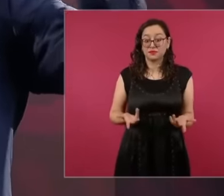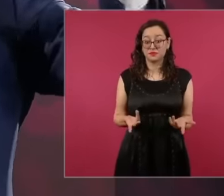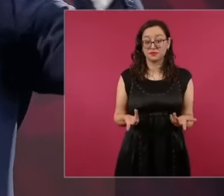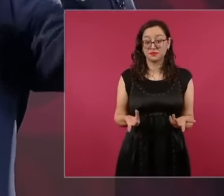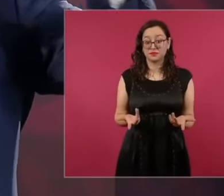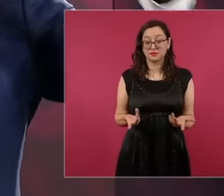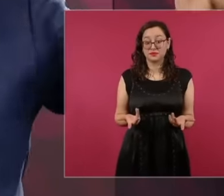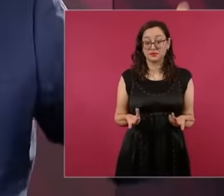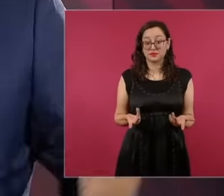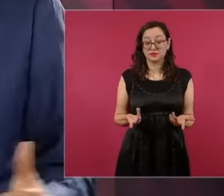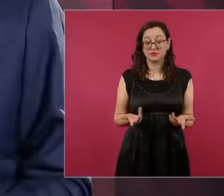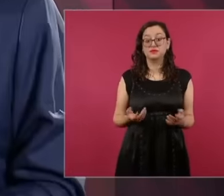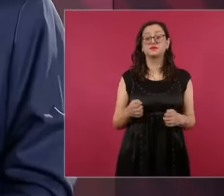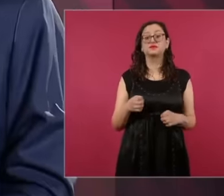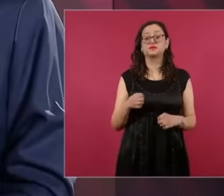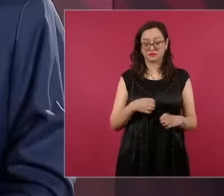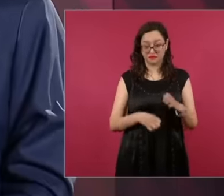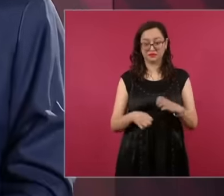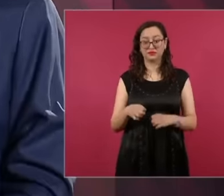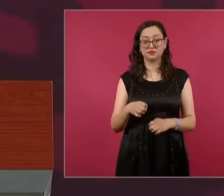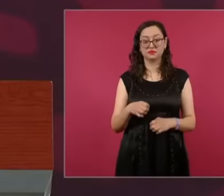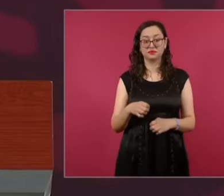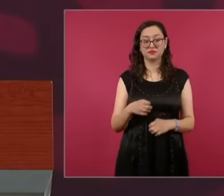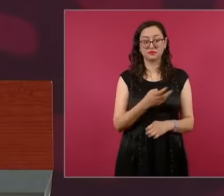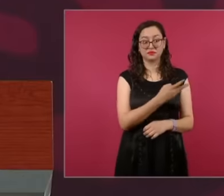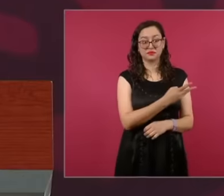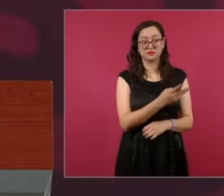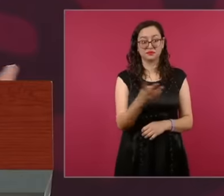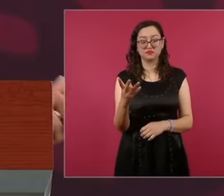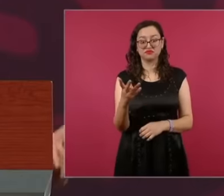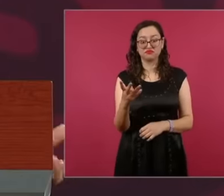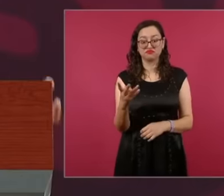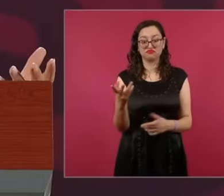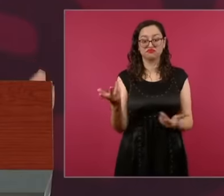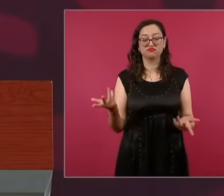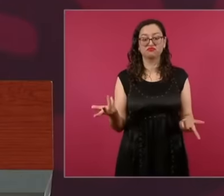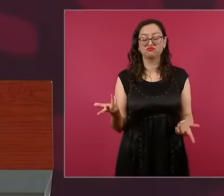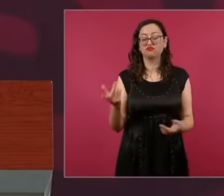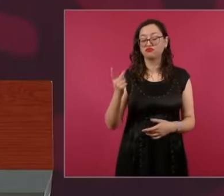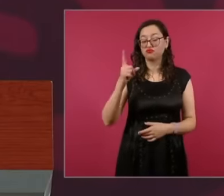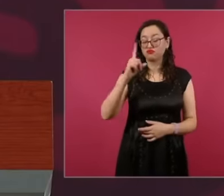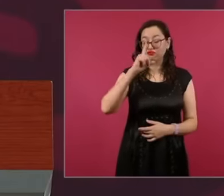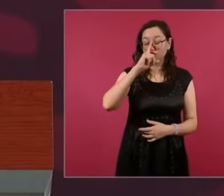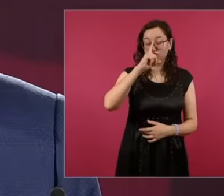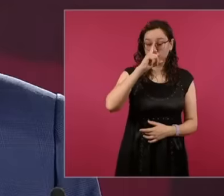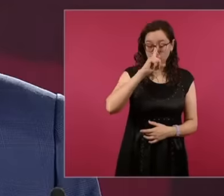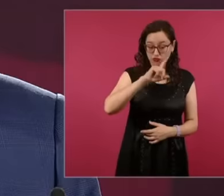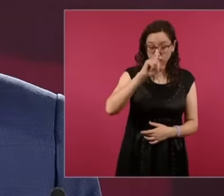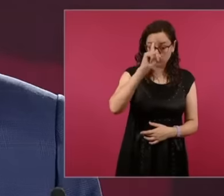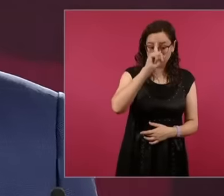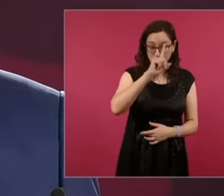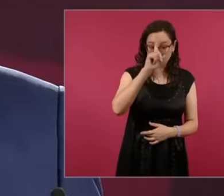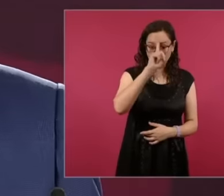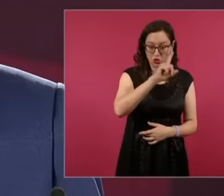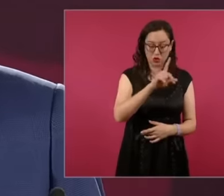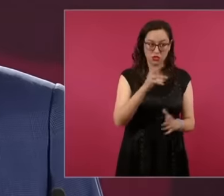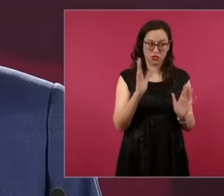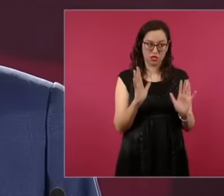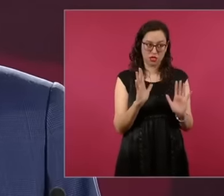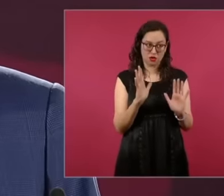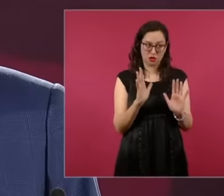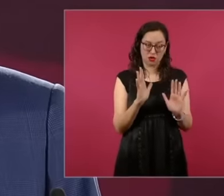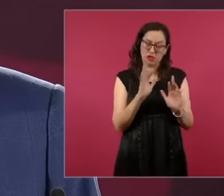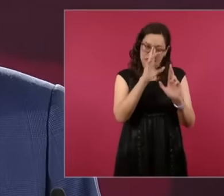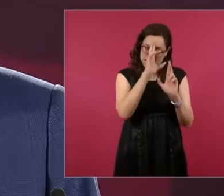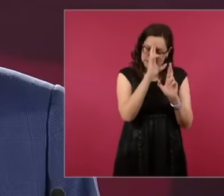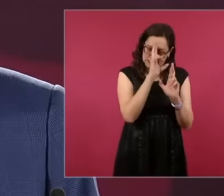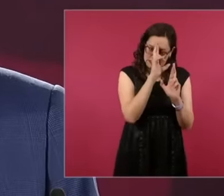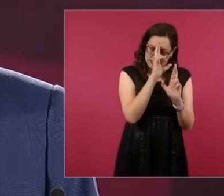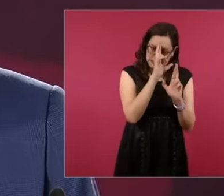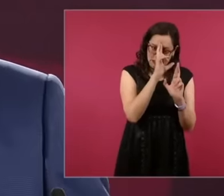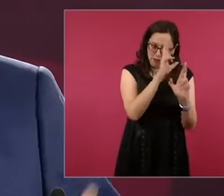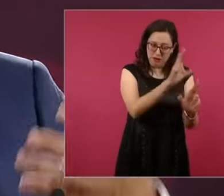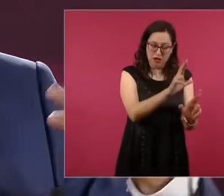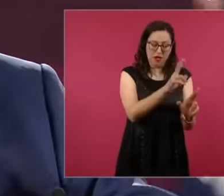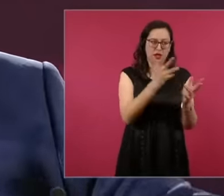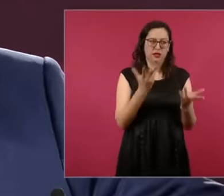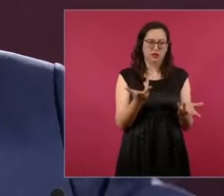a respectful recommendation look for